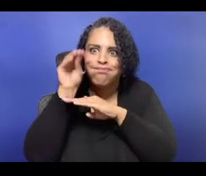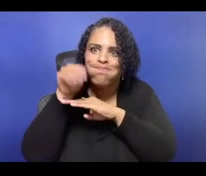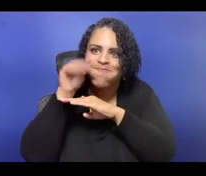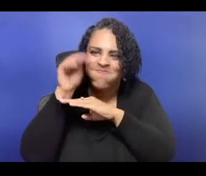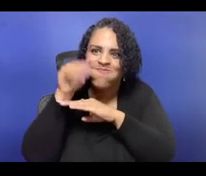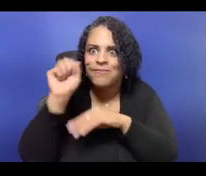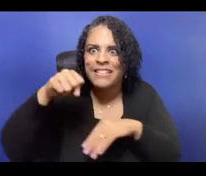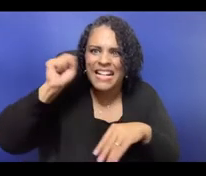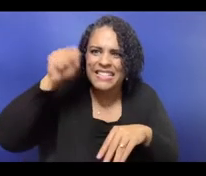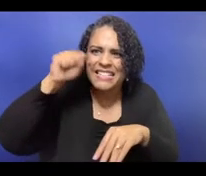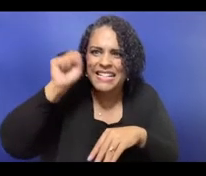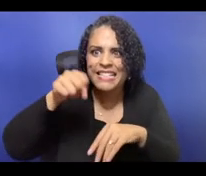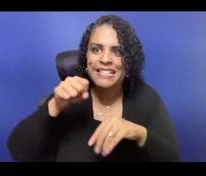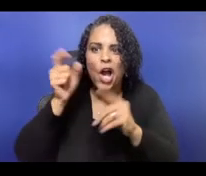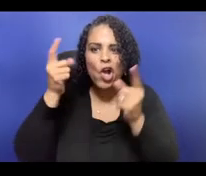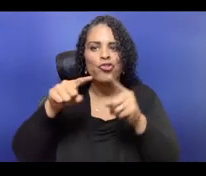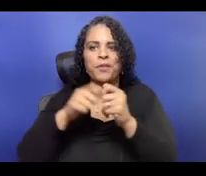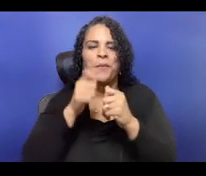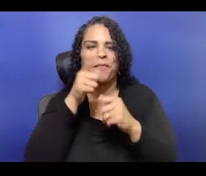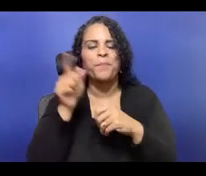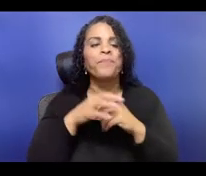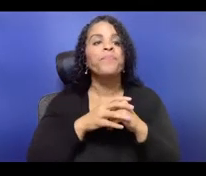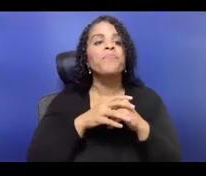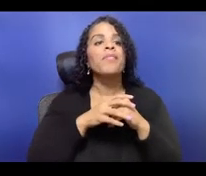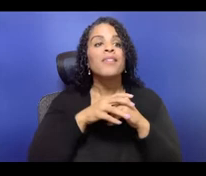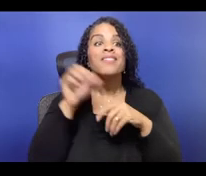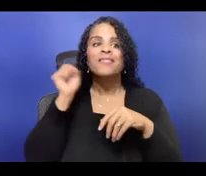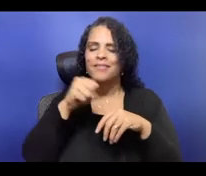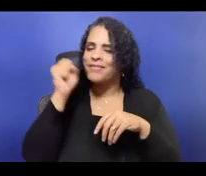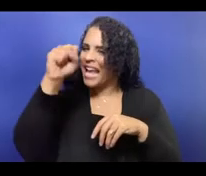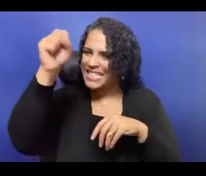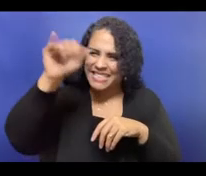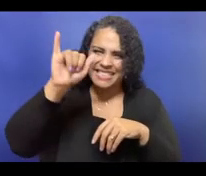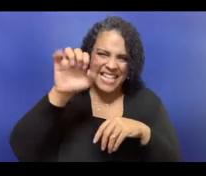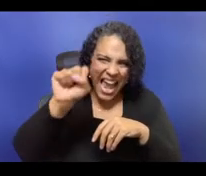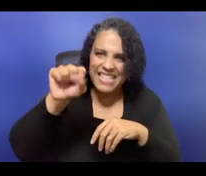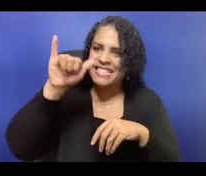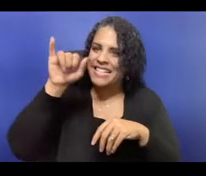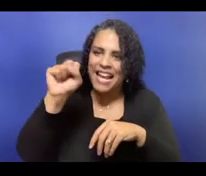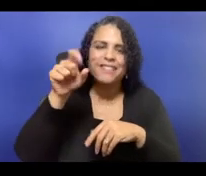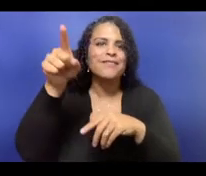And what we saw in New York this summer was that DeFazio moved a billion dollars